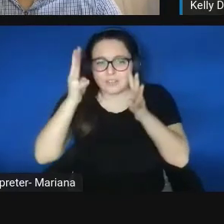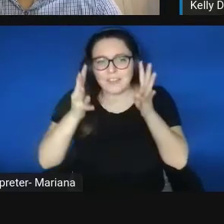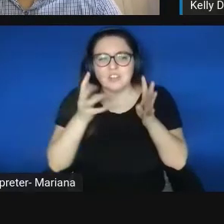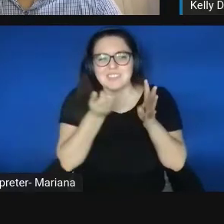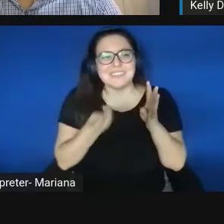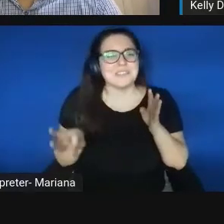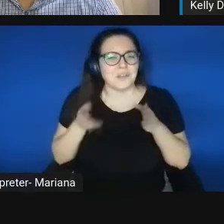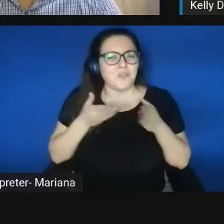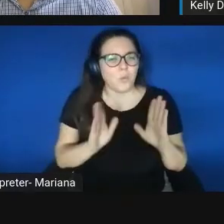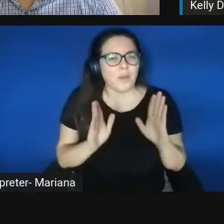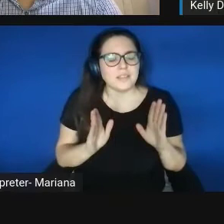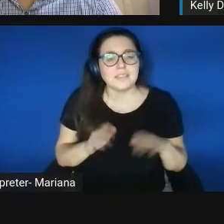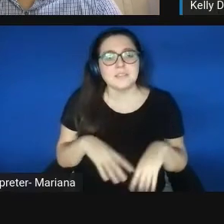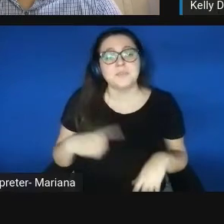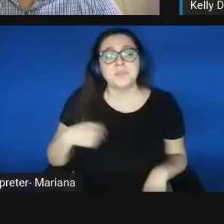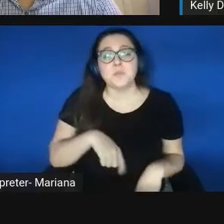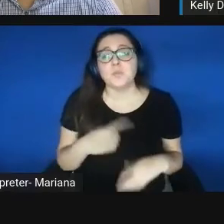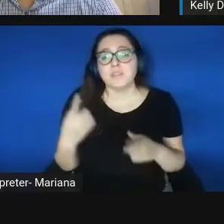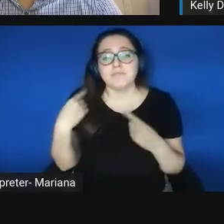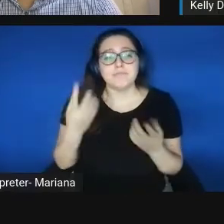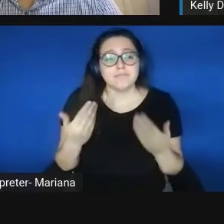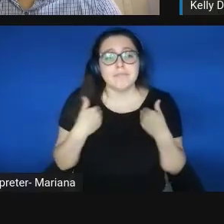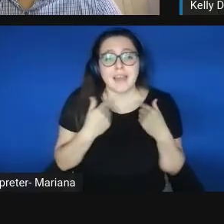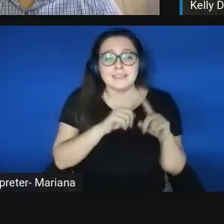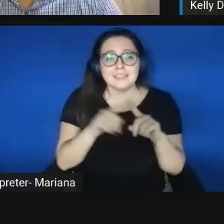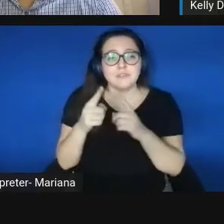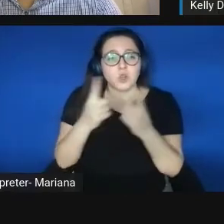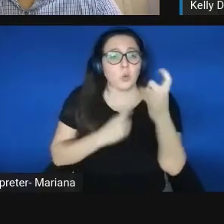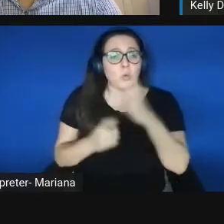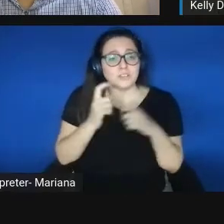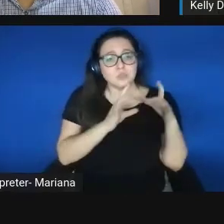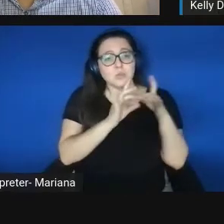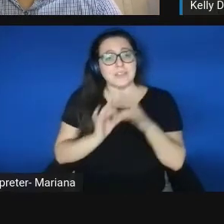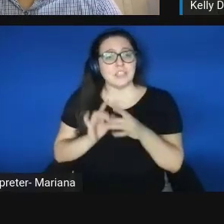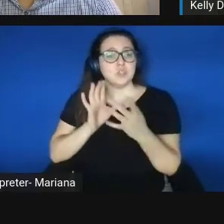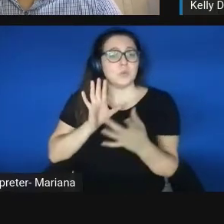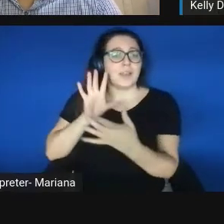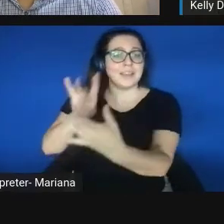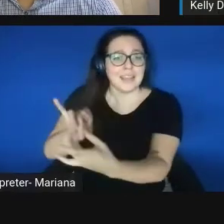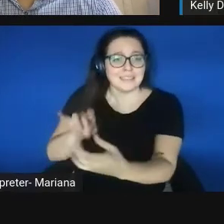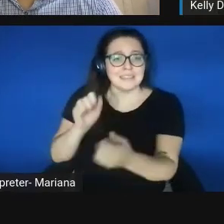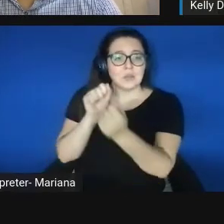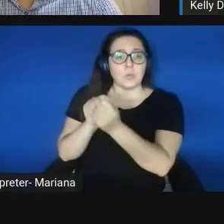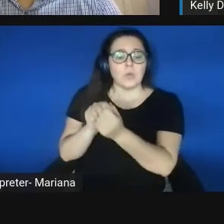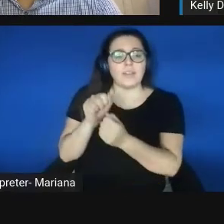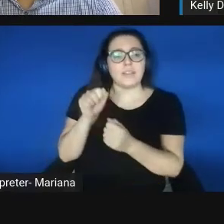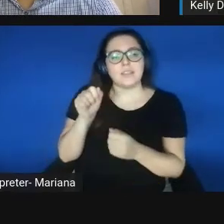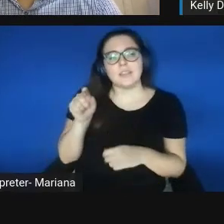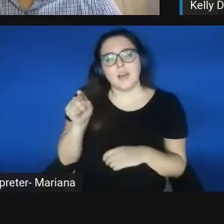We've had several questions about connecting with the talent and facilities that are ample and available across our state.